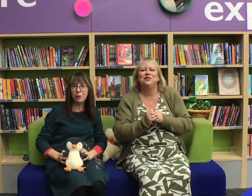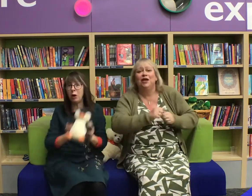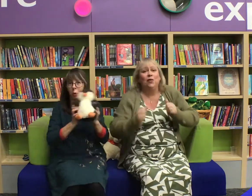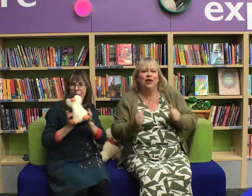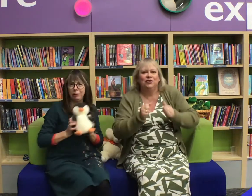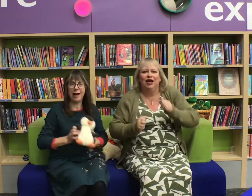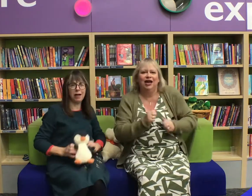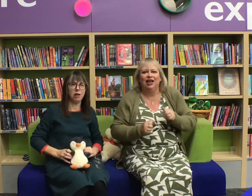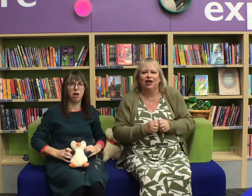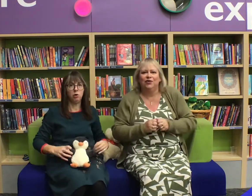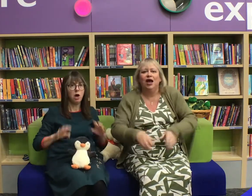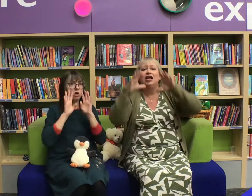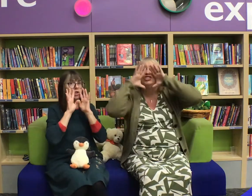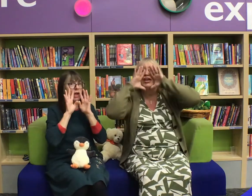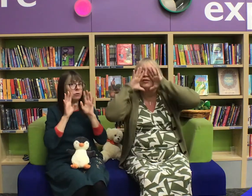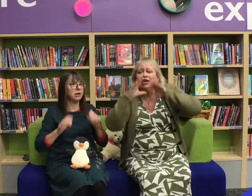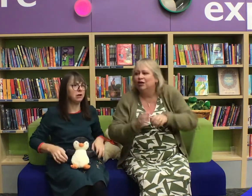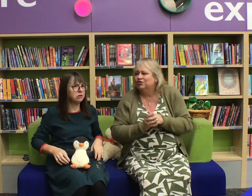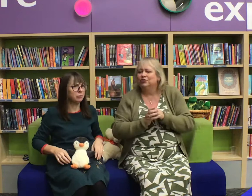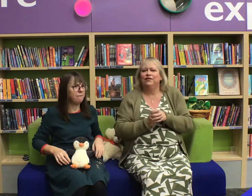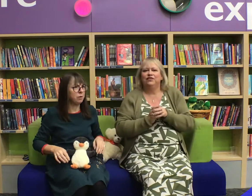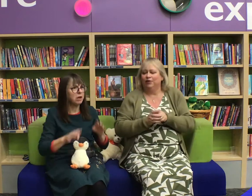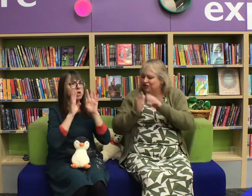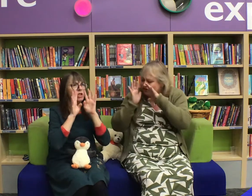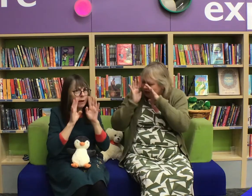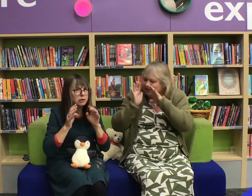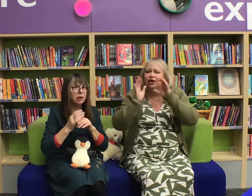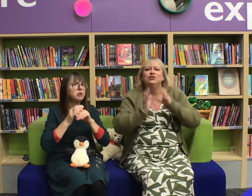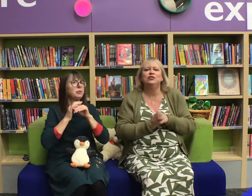Shout hello to everyone shout hello to everyone, shout hello to everyone, shout hello!